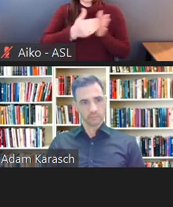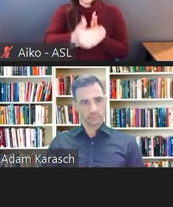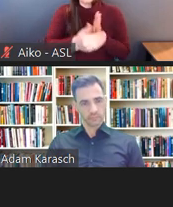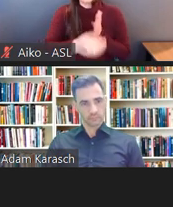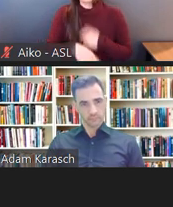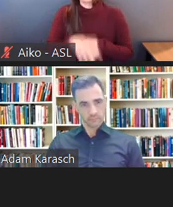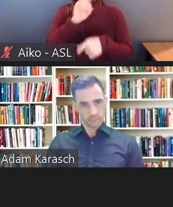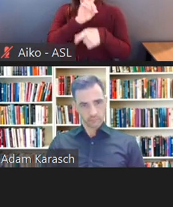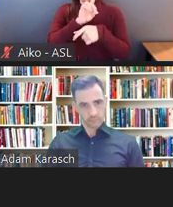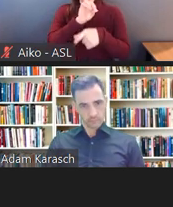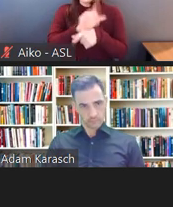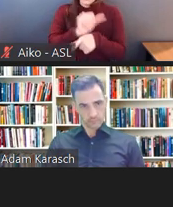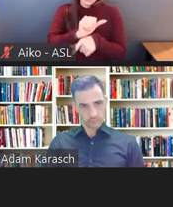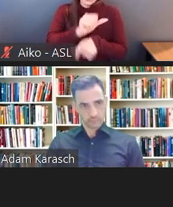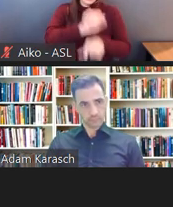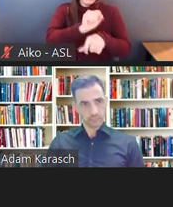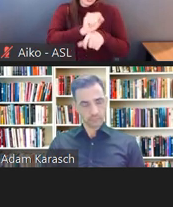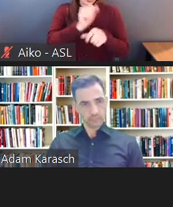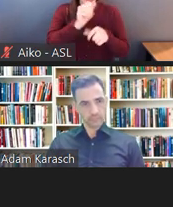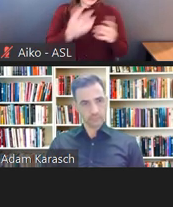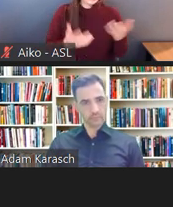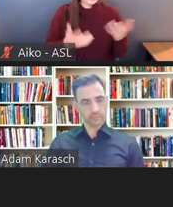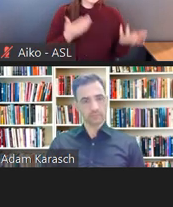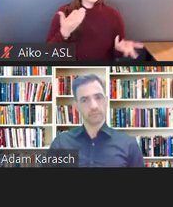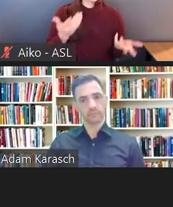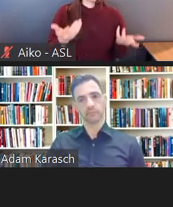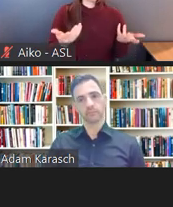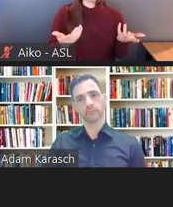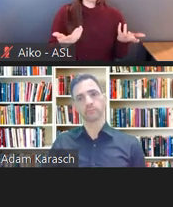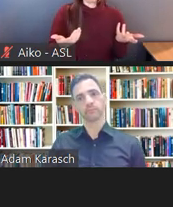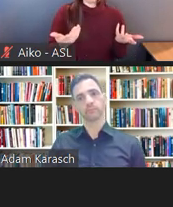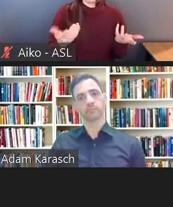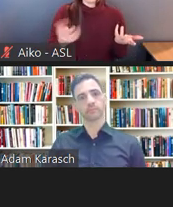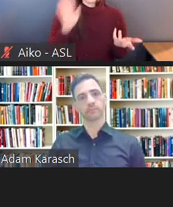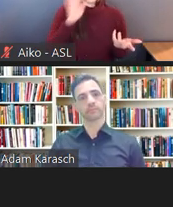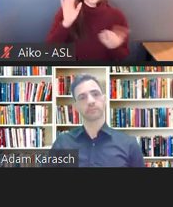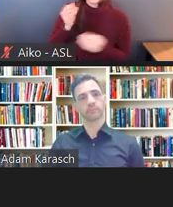disabled employee-- has an effect on others in the department.